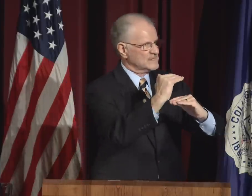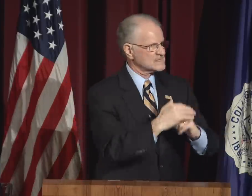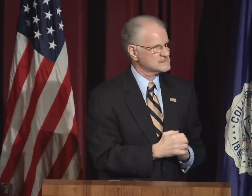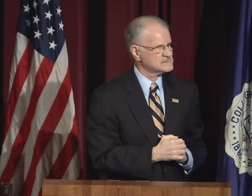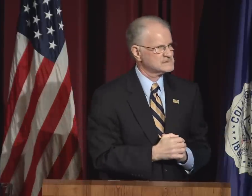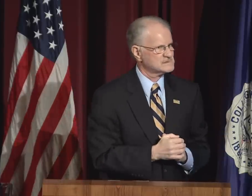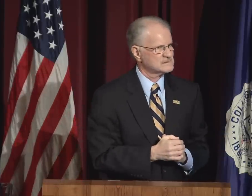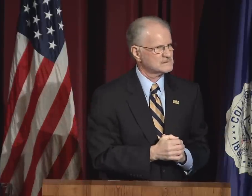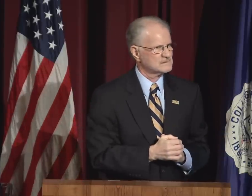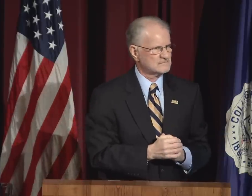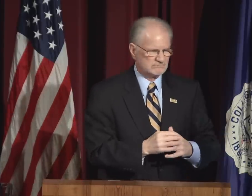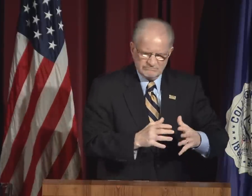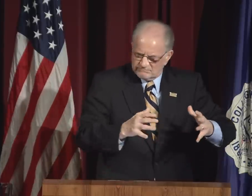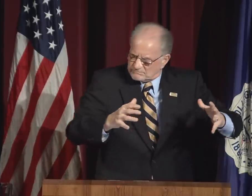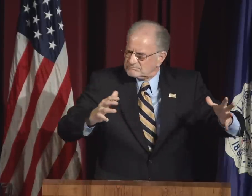expand our own limits,